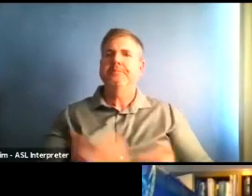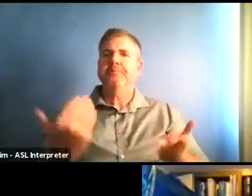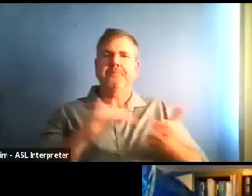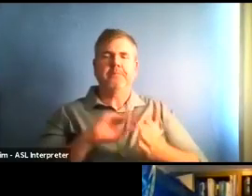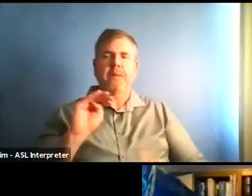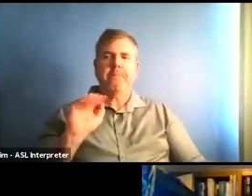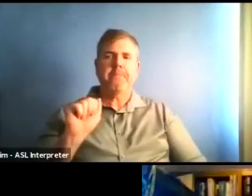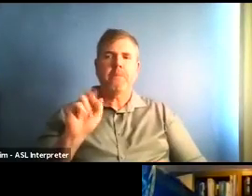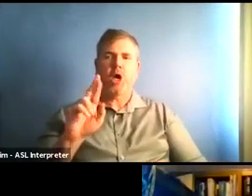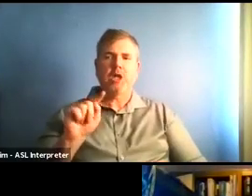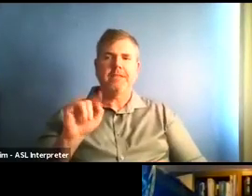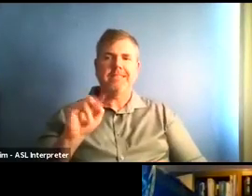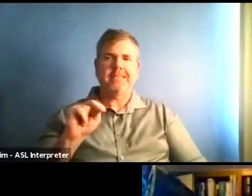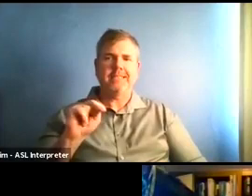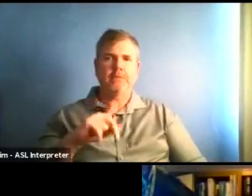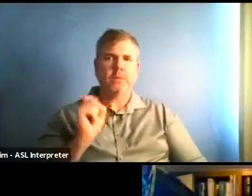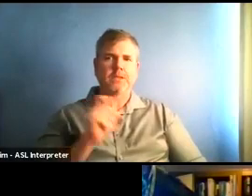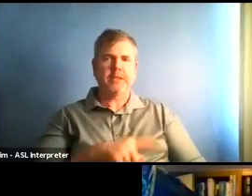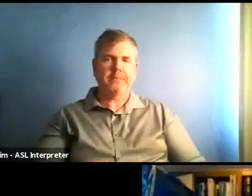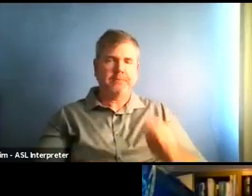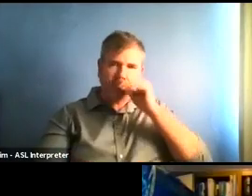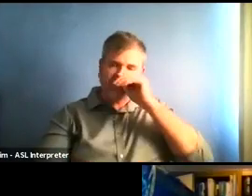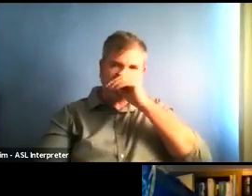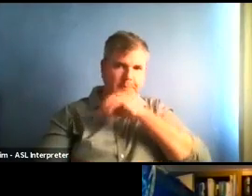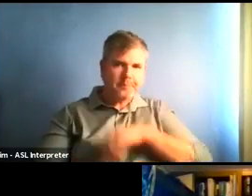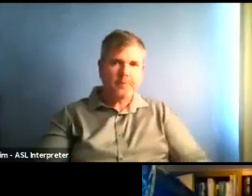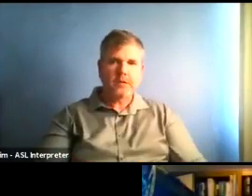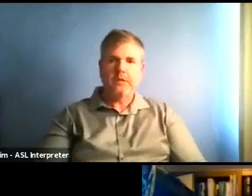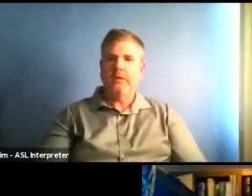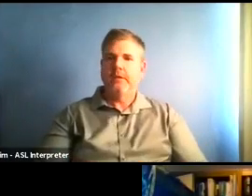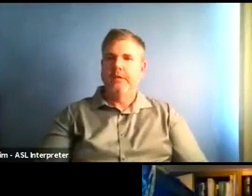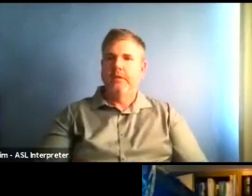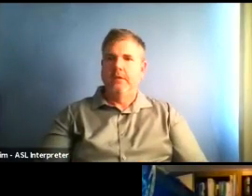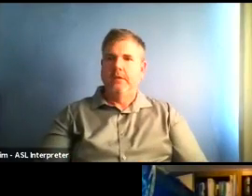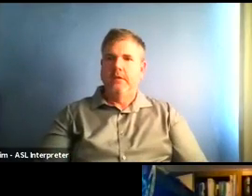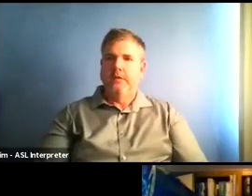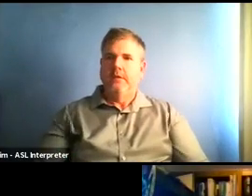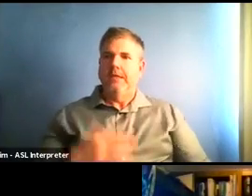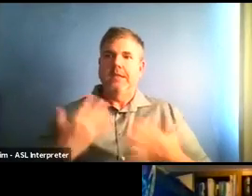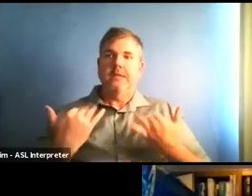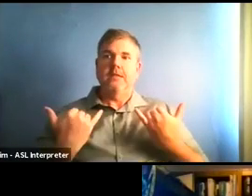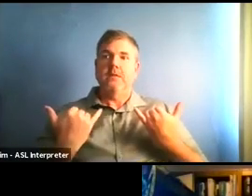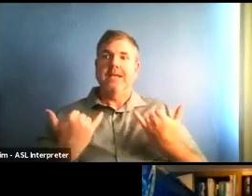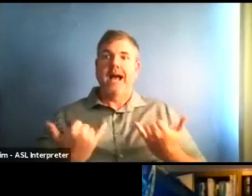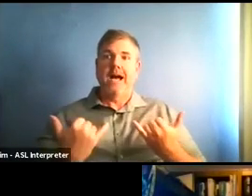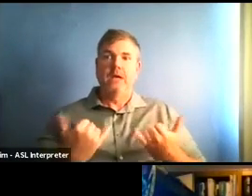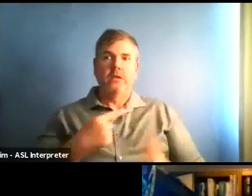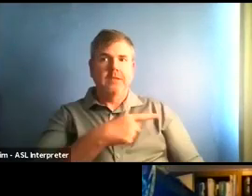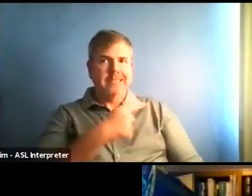was put out today, aside from nail salons, which was addressed head on, as well as